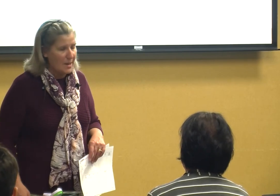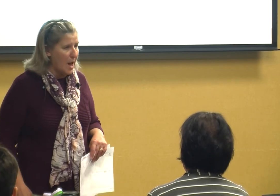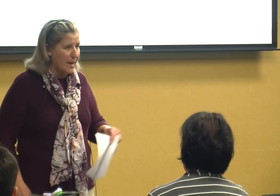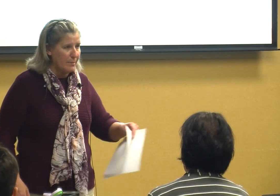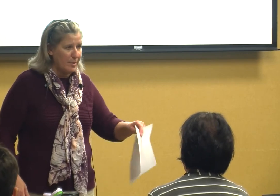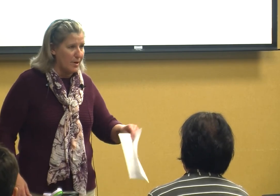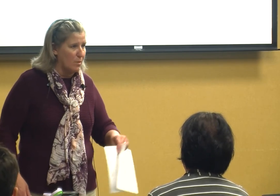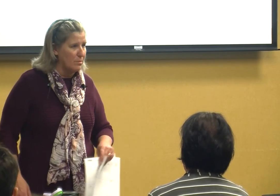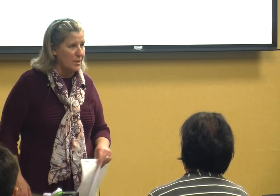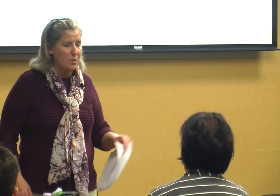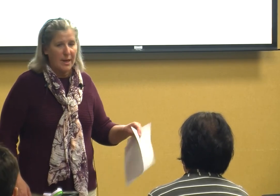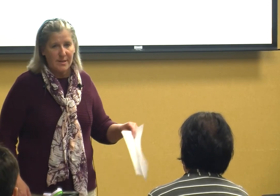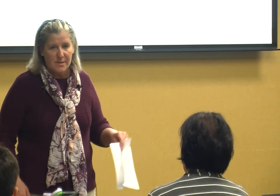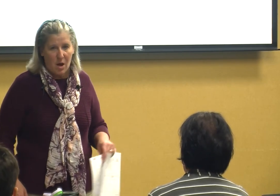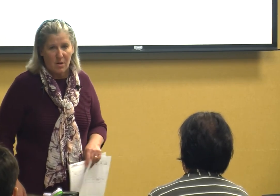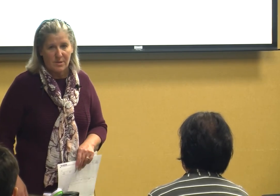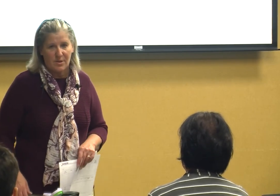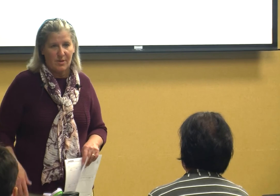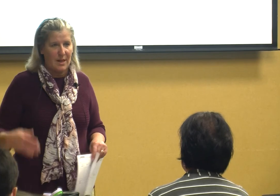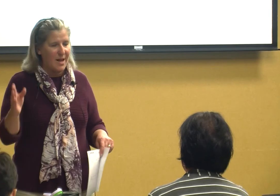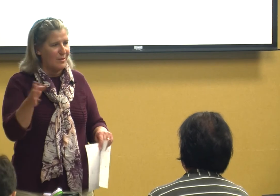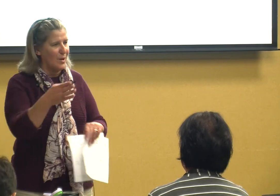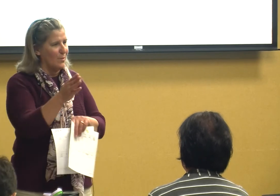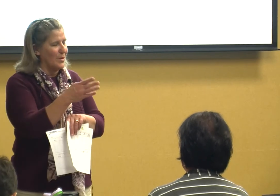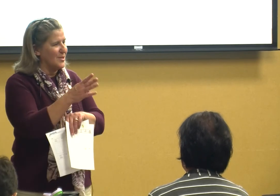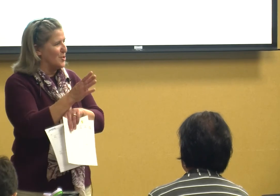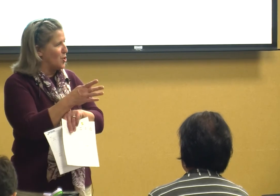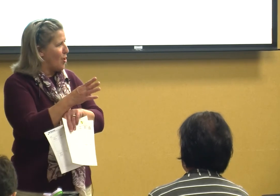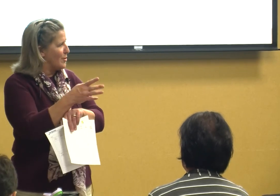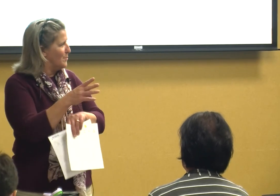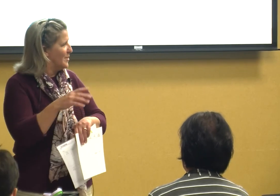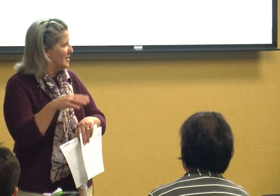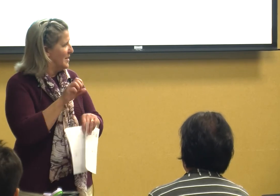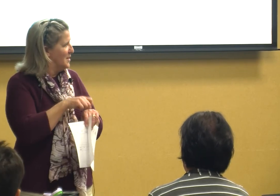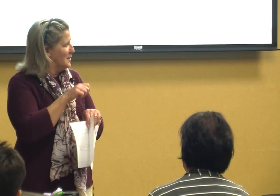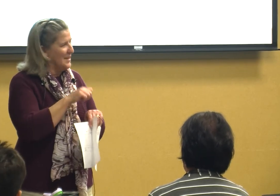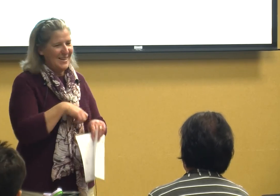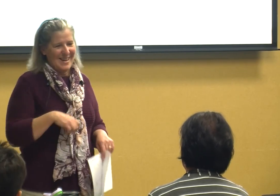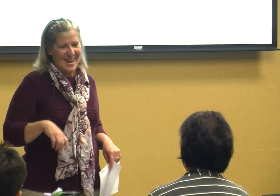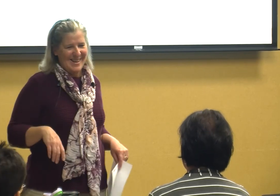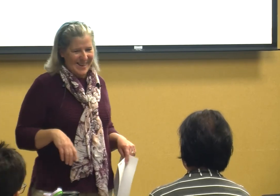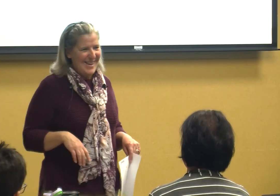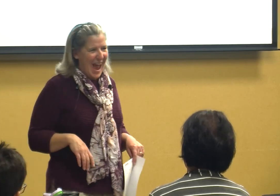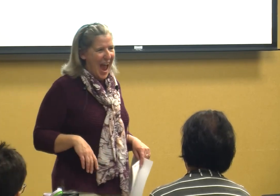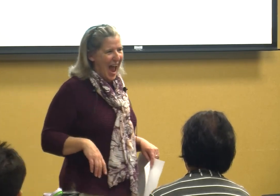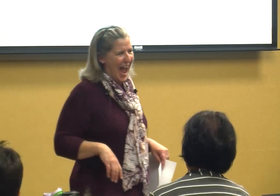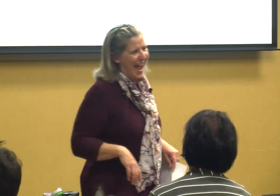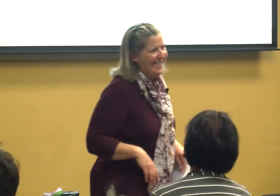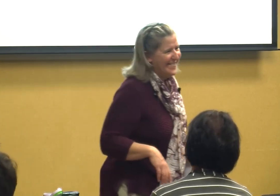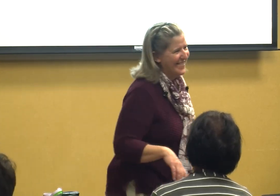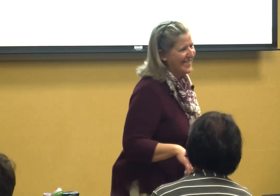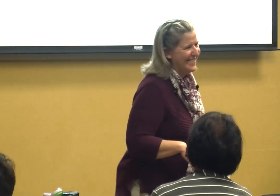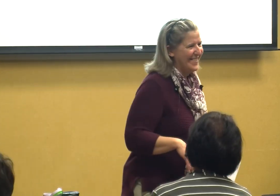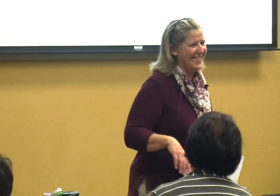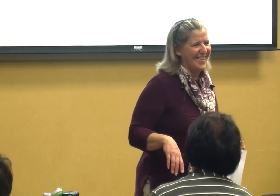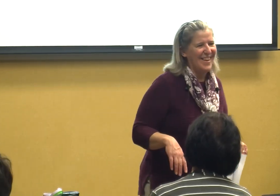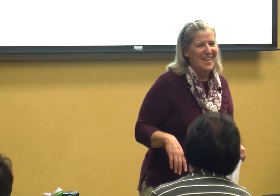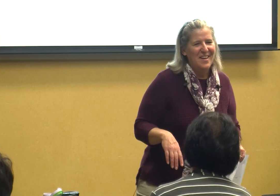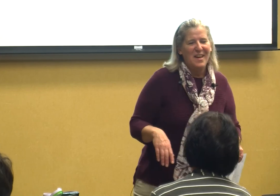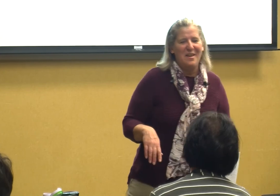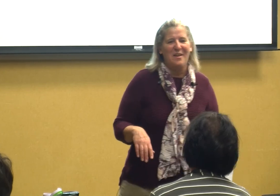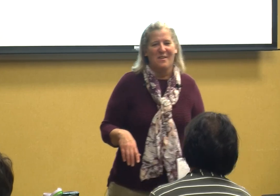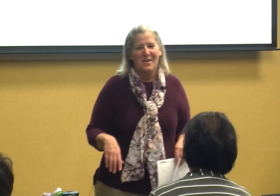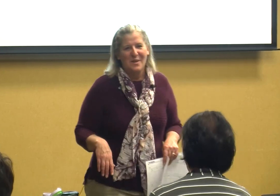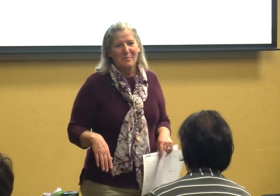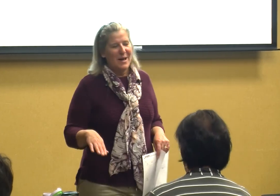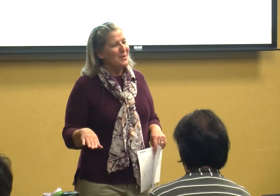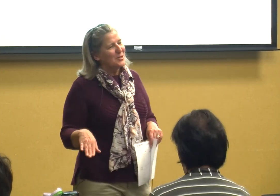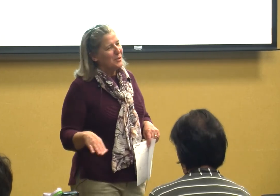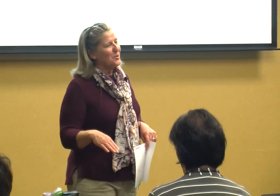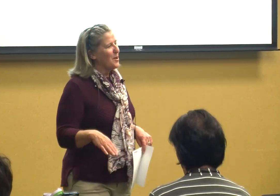like you know little kids songs do they like the what's the sharp one yeah my little two-year-old